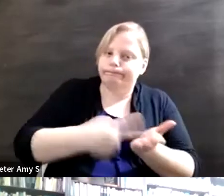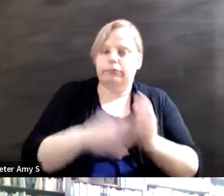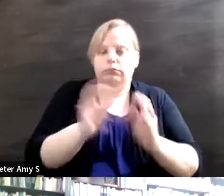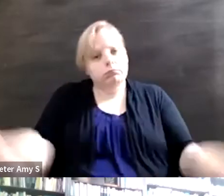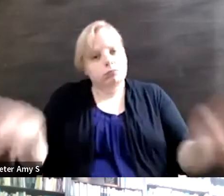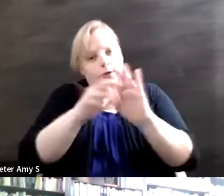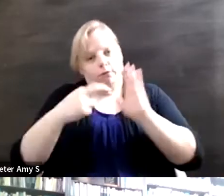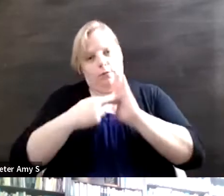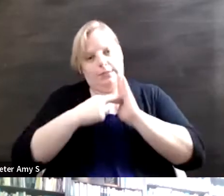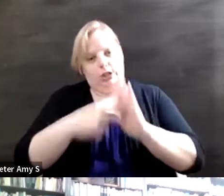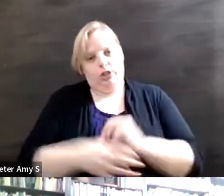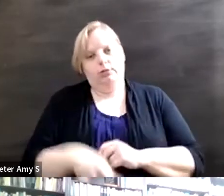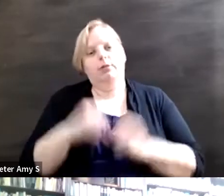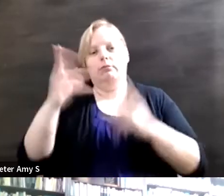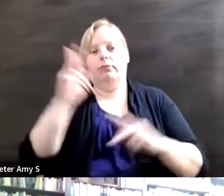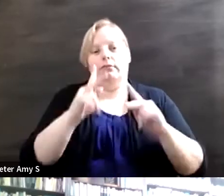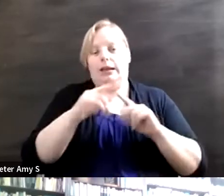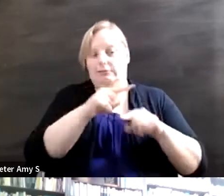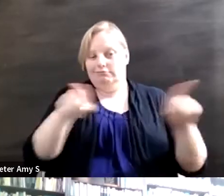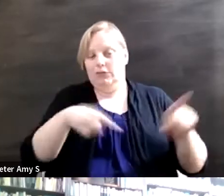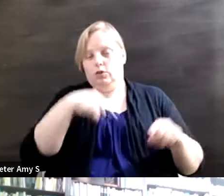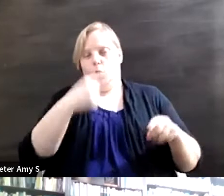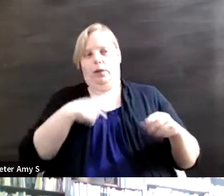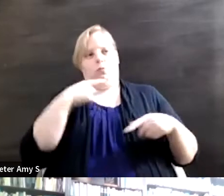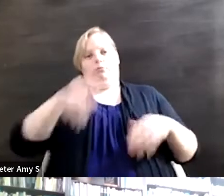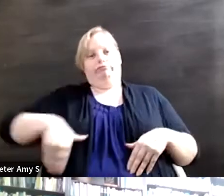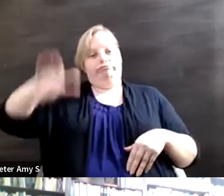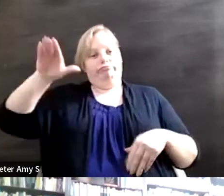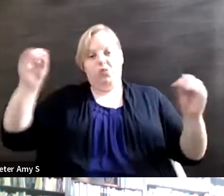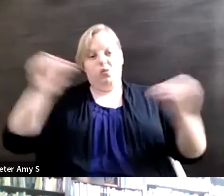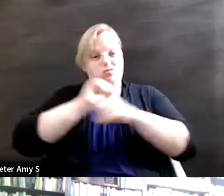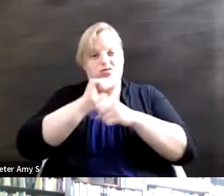growing up they were told that they didn't have a lot of career prospects because there just wasn't